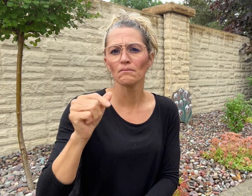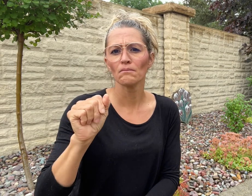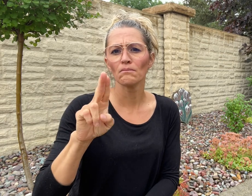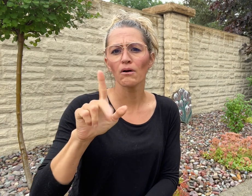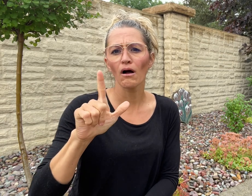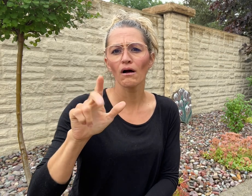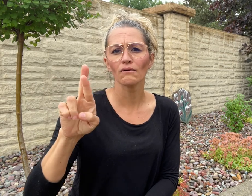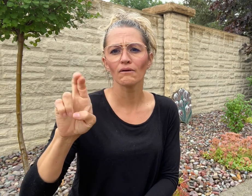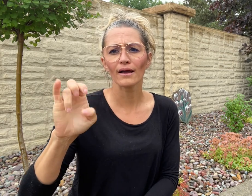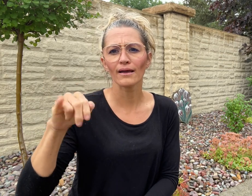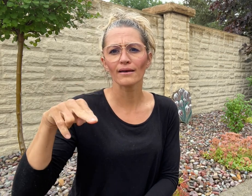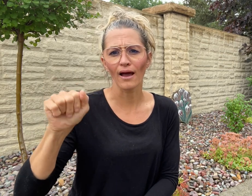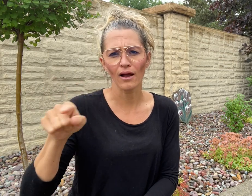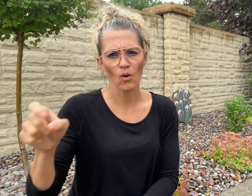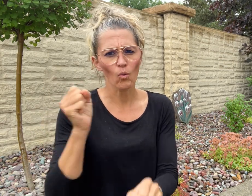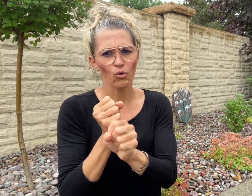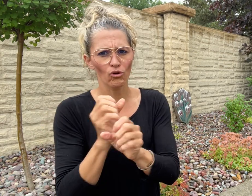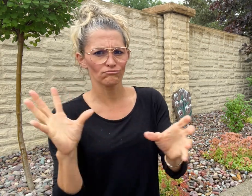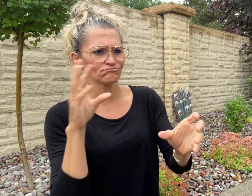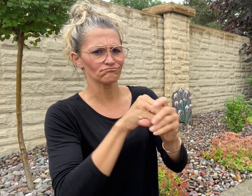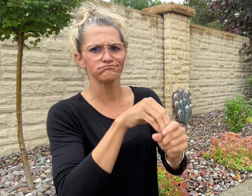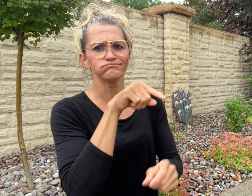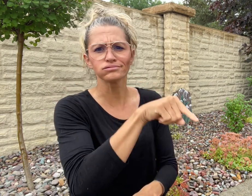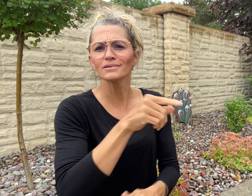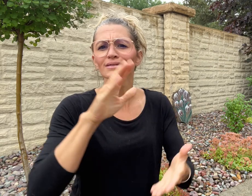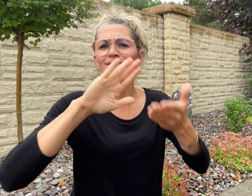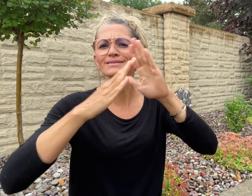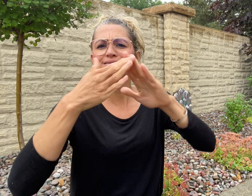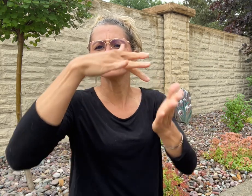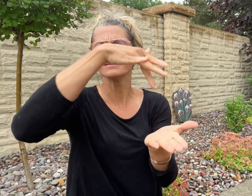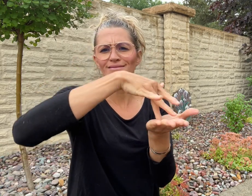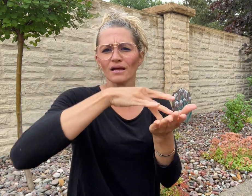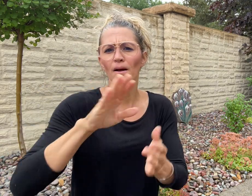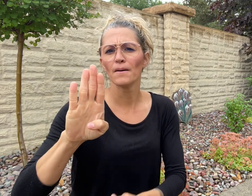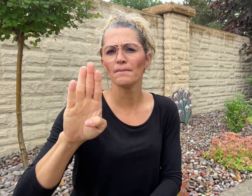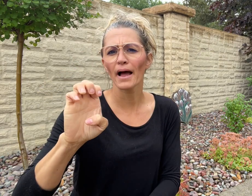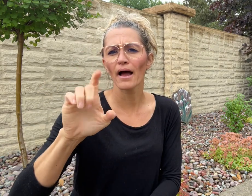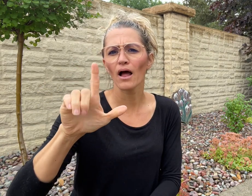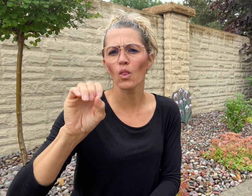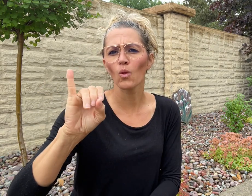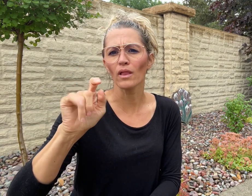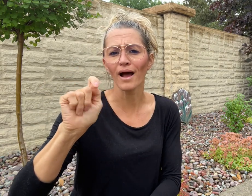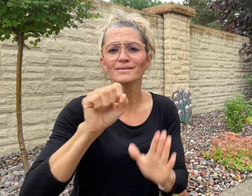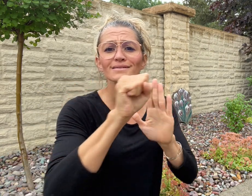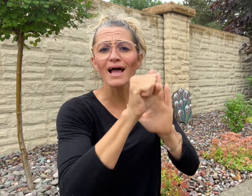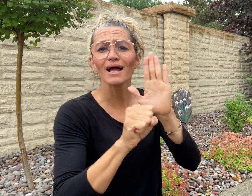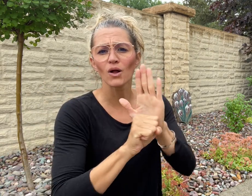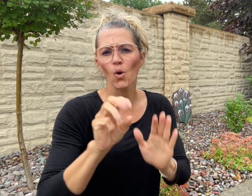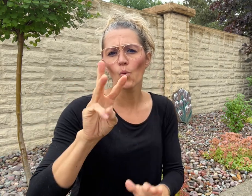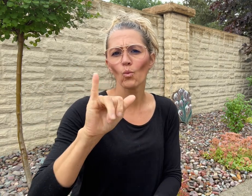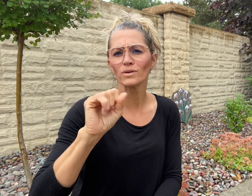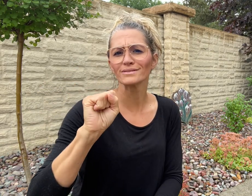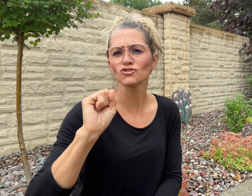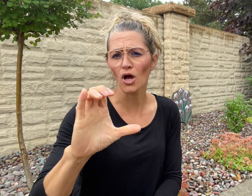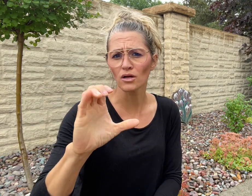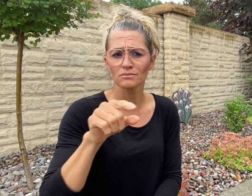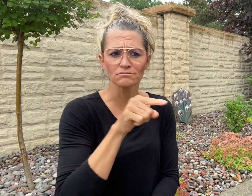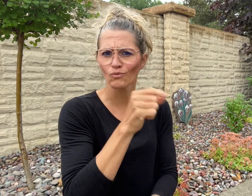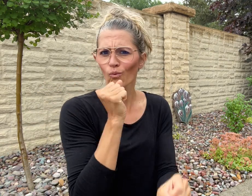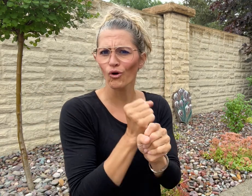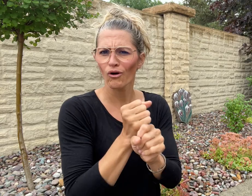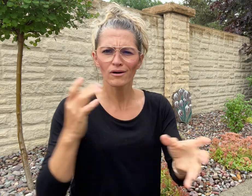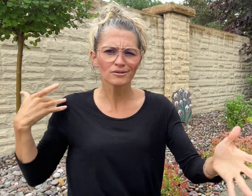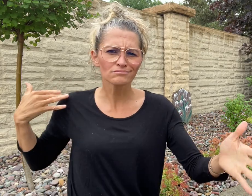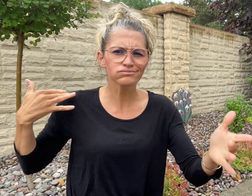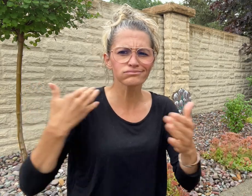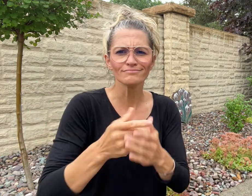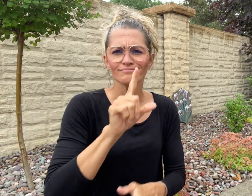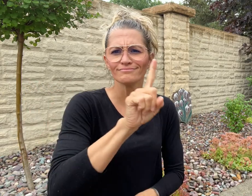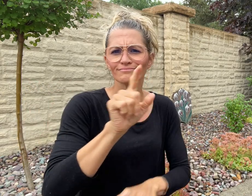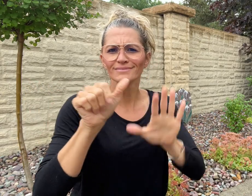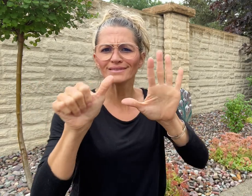a cart pusher at the Walmart in Beloit, Wisconsin for 16 years